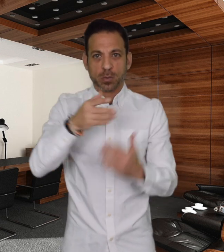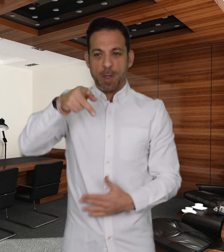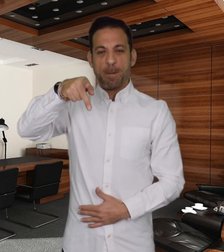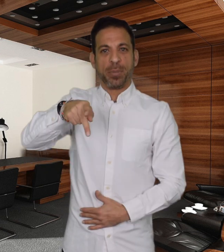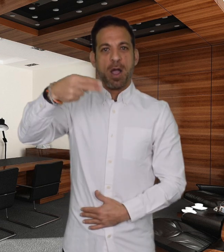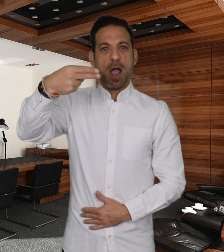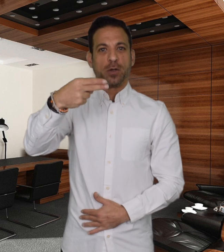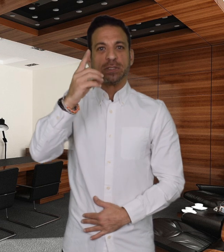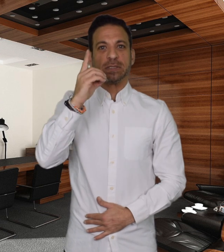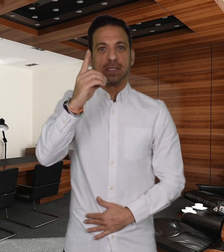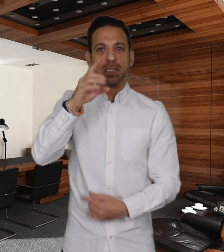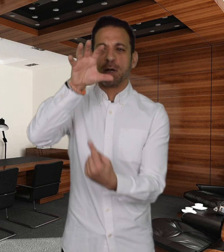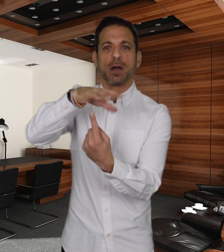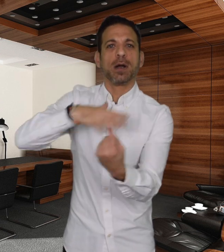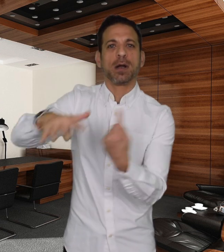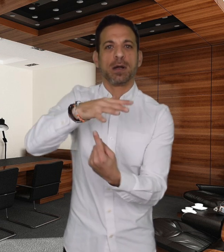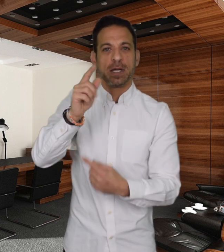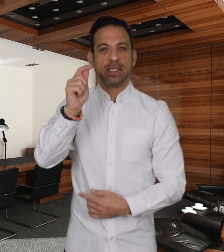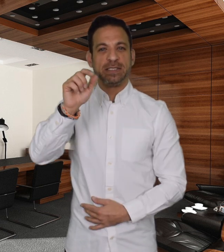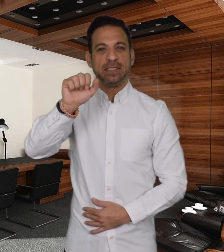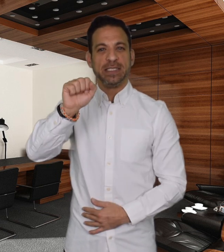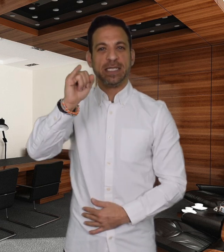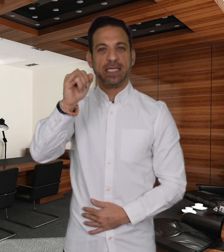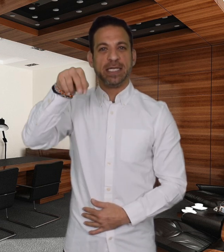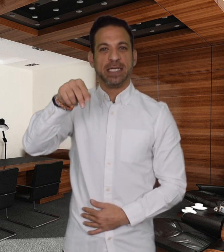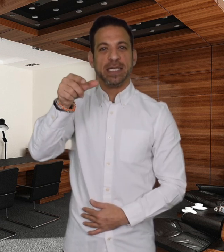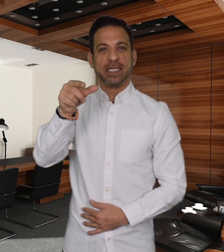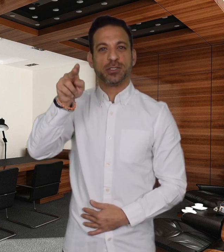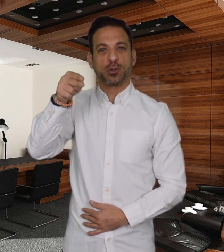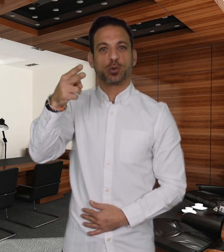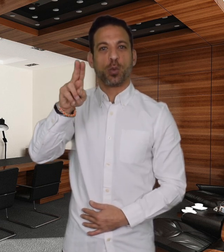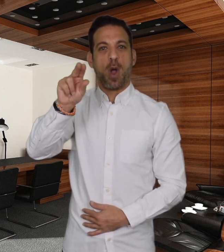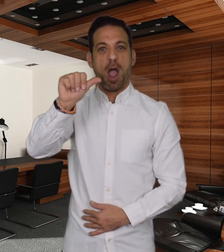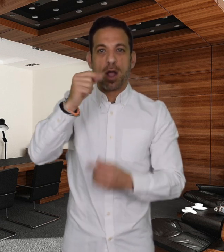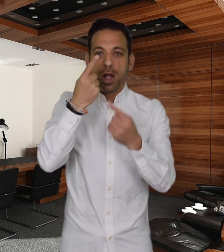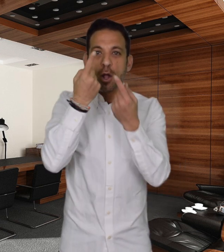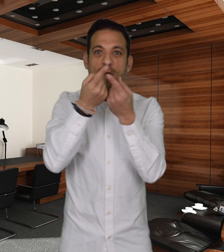of Life Sciences, one of China's most prestigious schools.